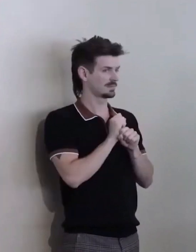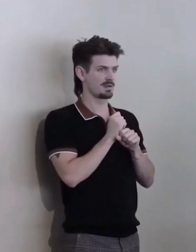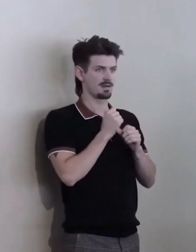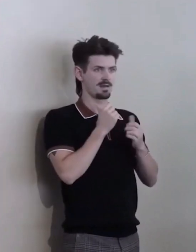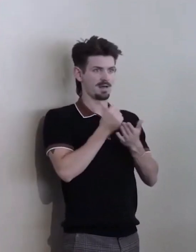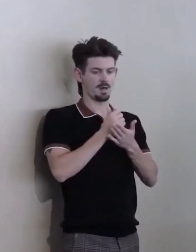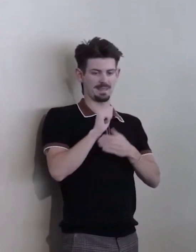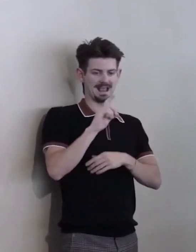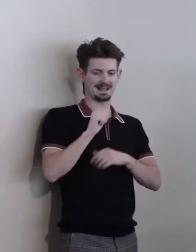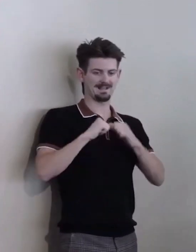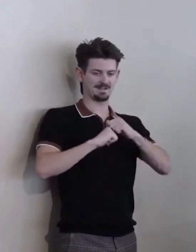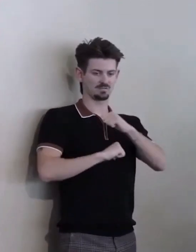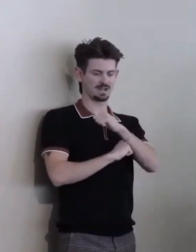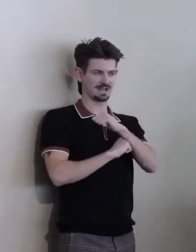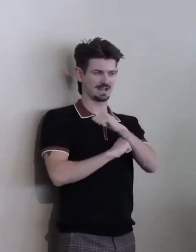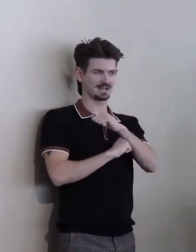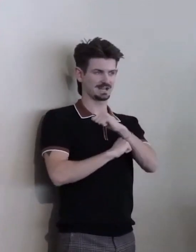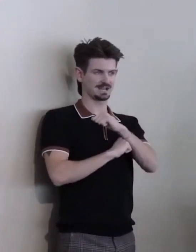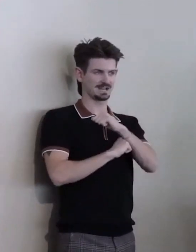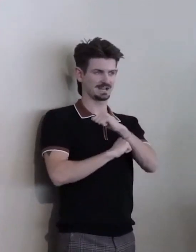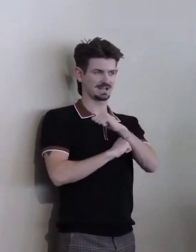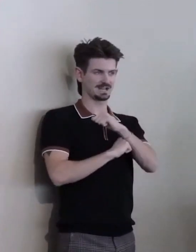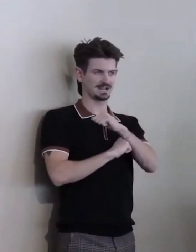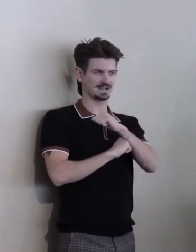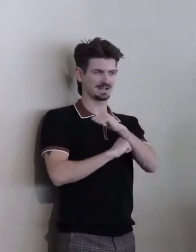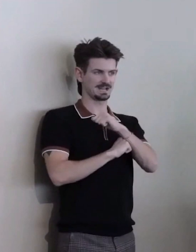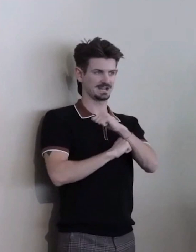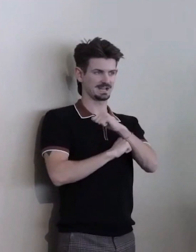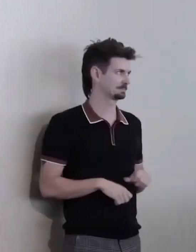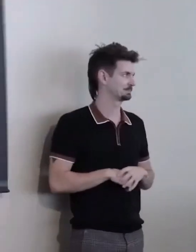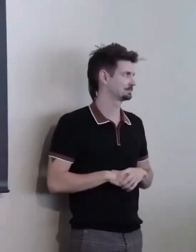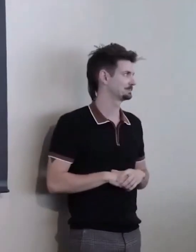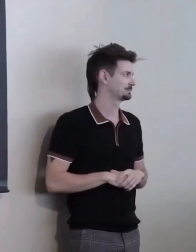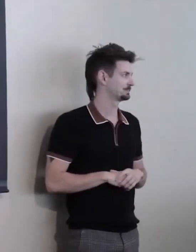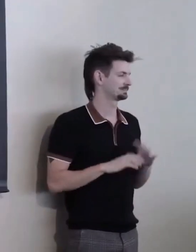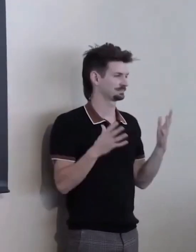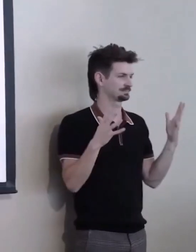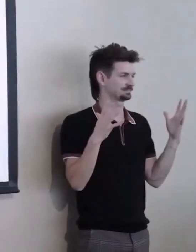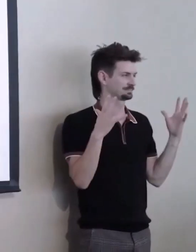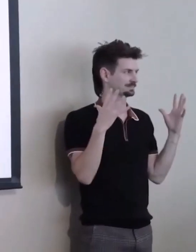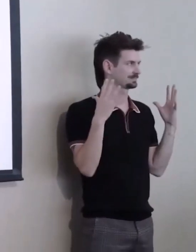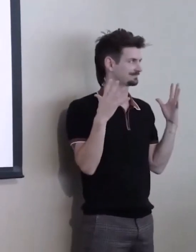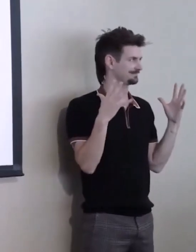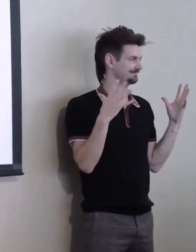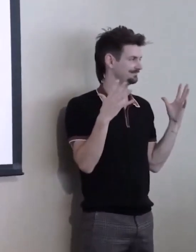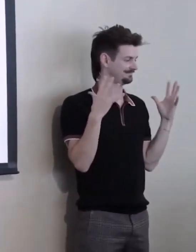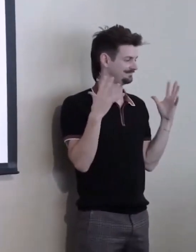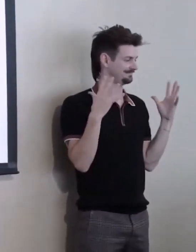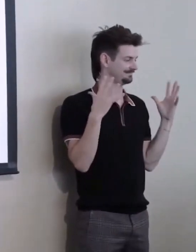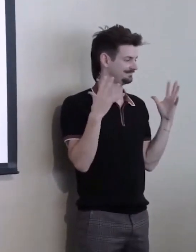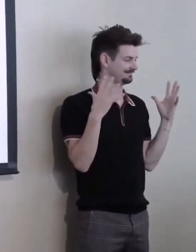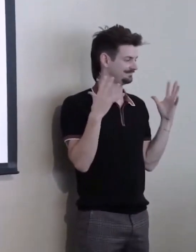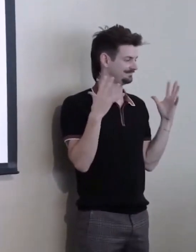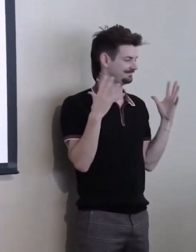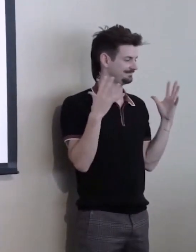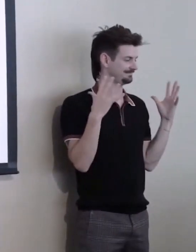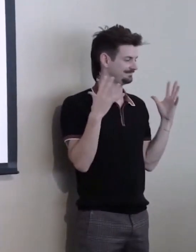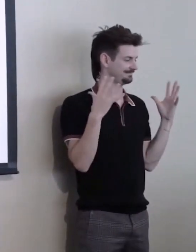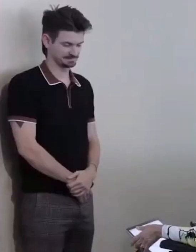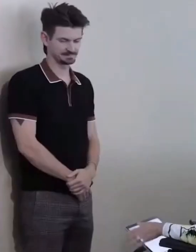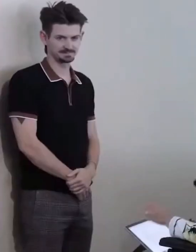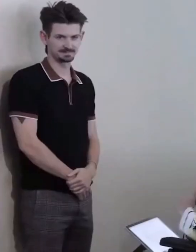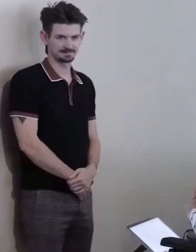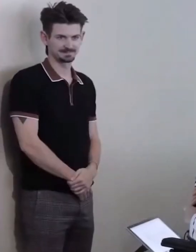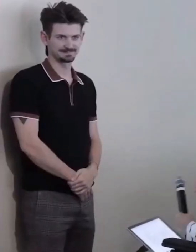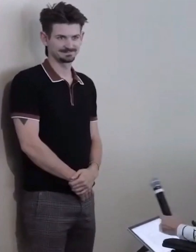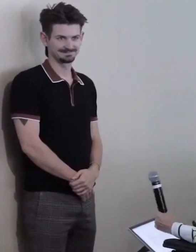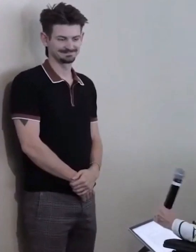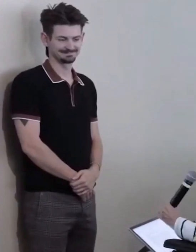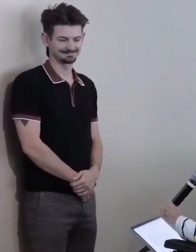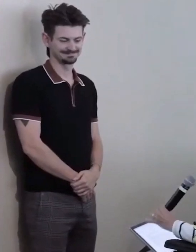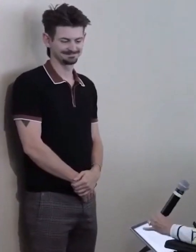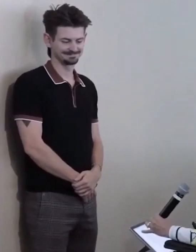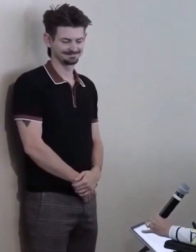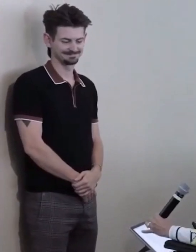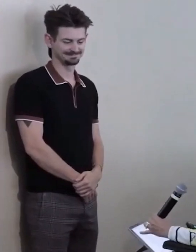Thank you. [clapping]